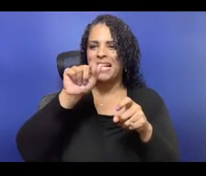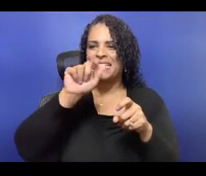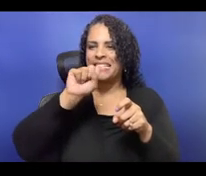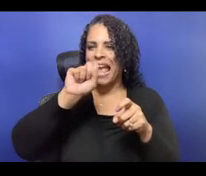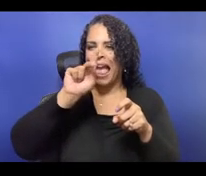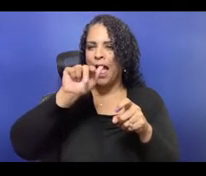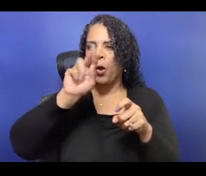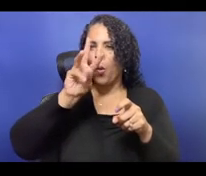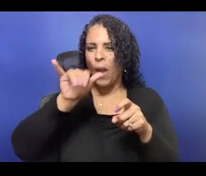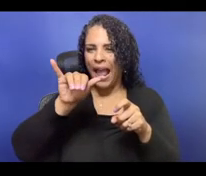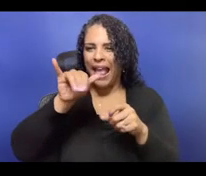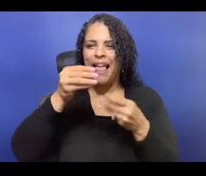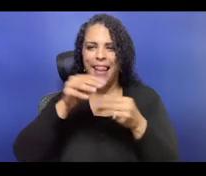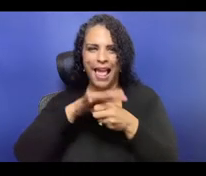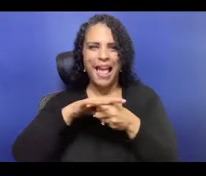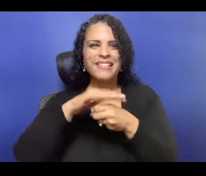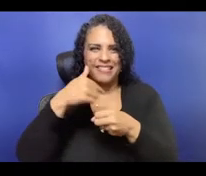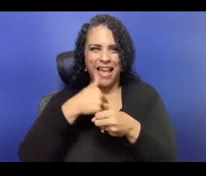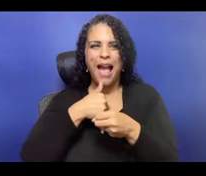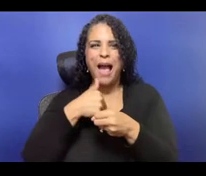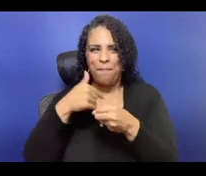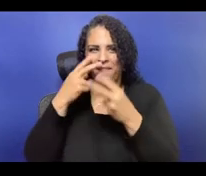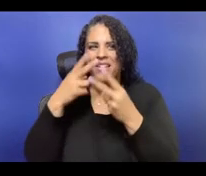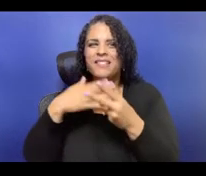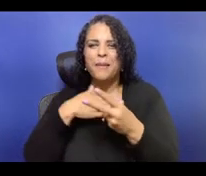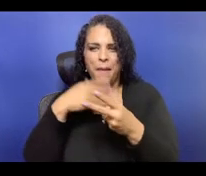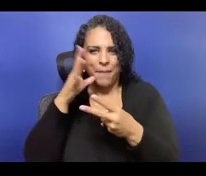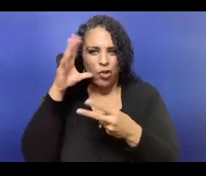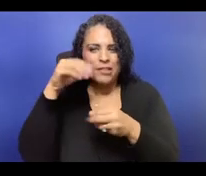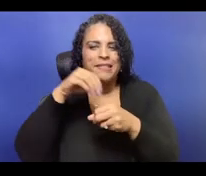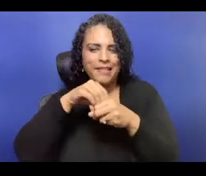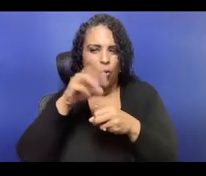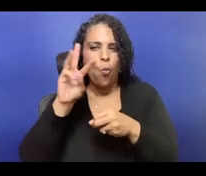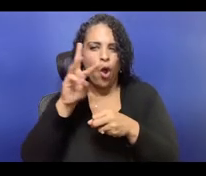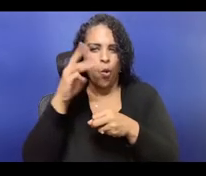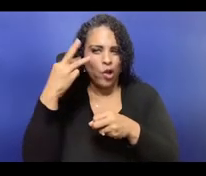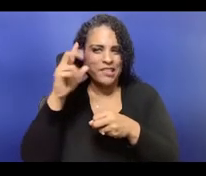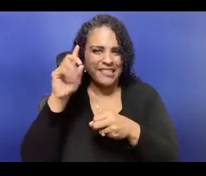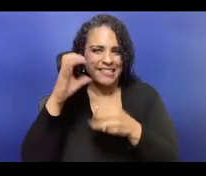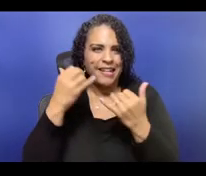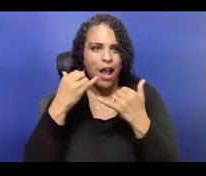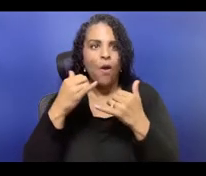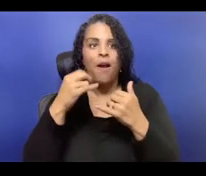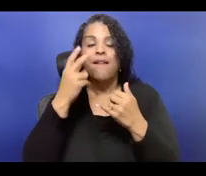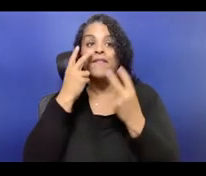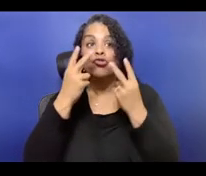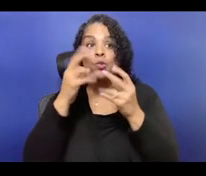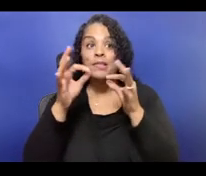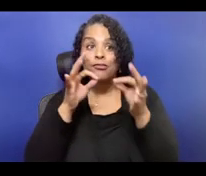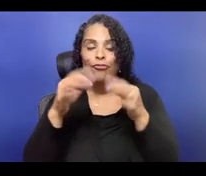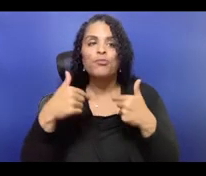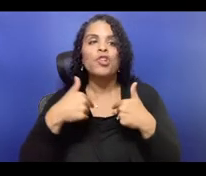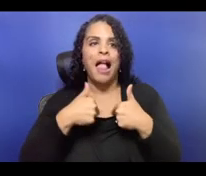for a handful of artists and small arts organizations after having run a small dance company for many years, 25 years.